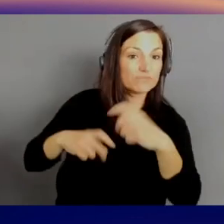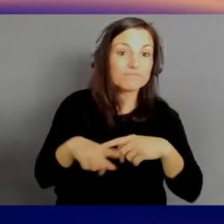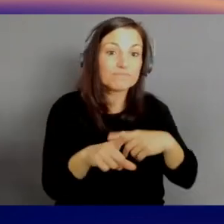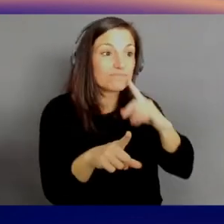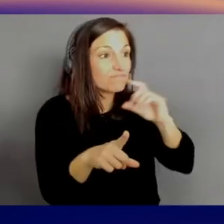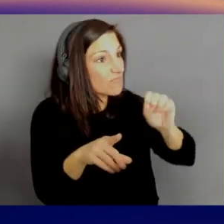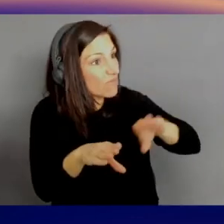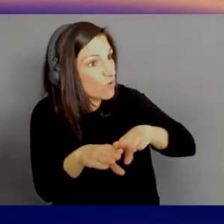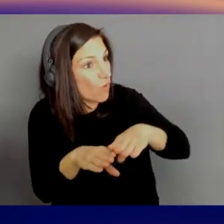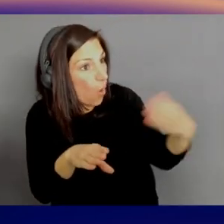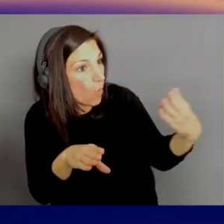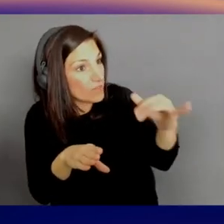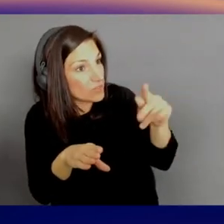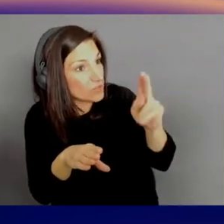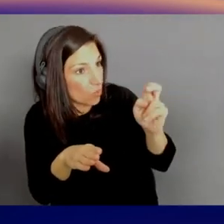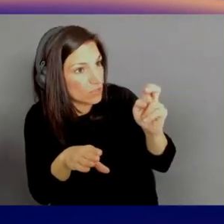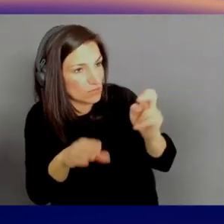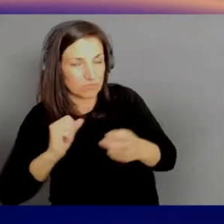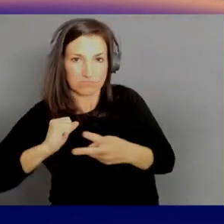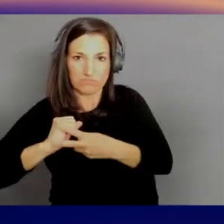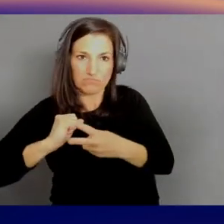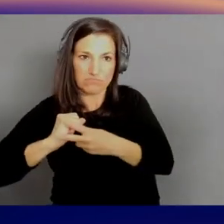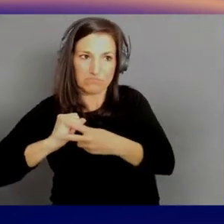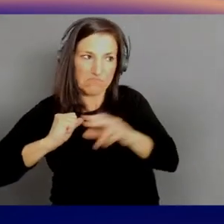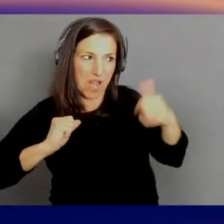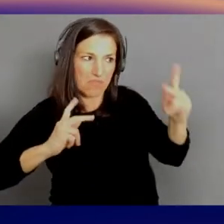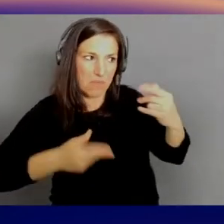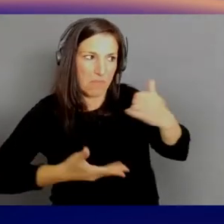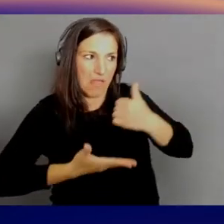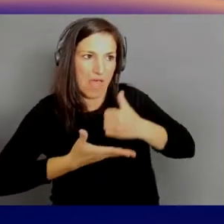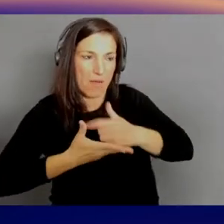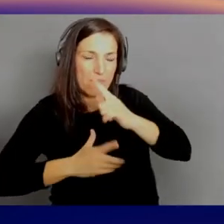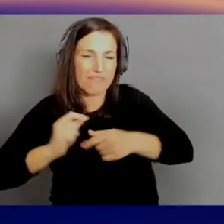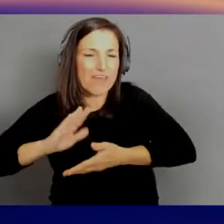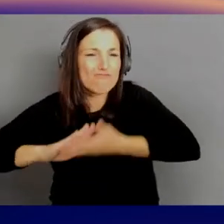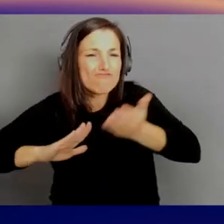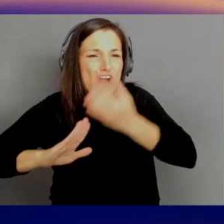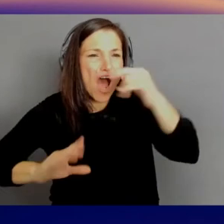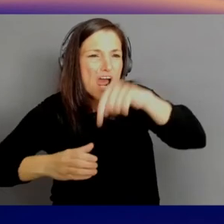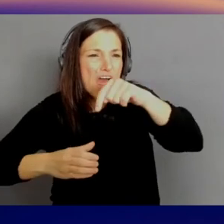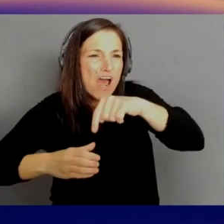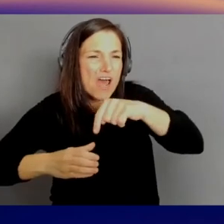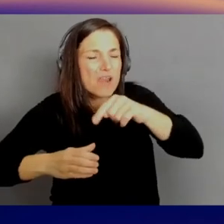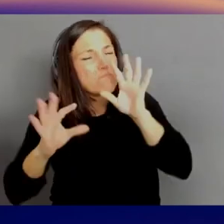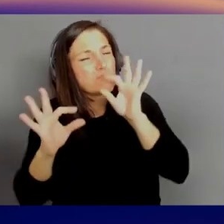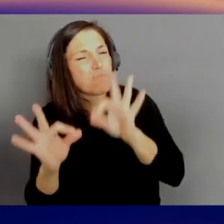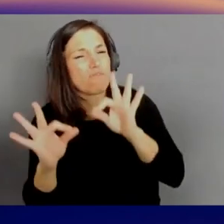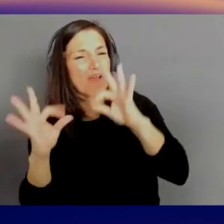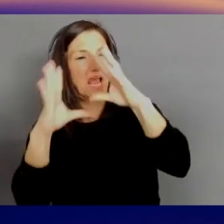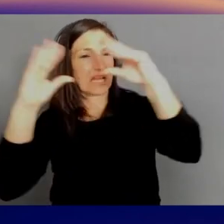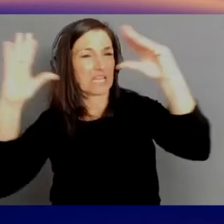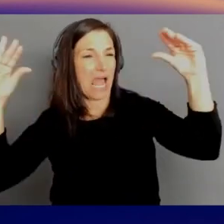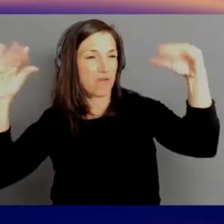and run it then in the right cloud environment, you've got a perfect recipe for moving fast. Yeah. - And cheap. Yeah. Yeah.